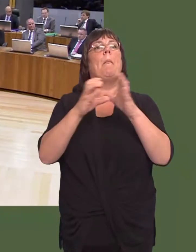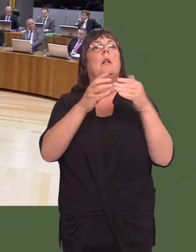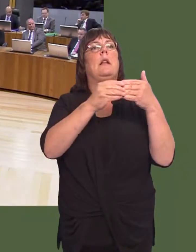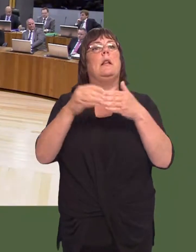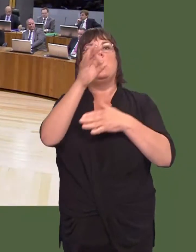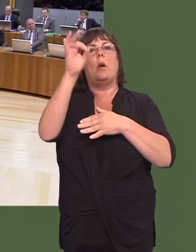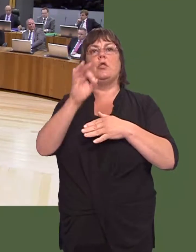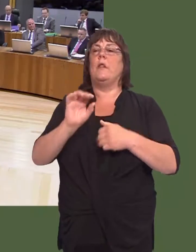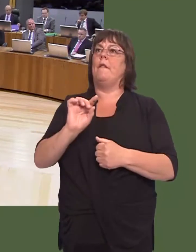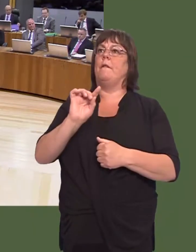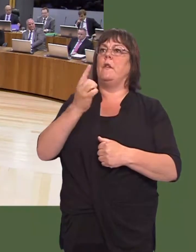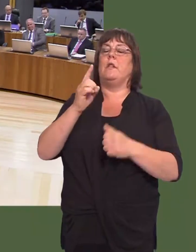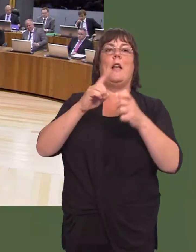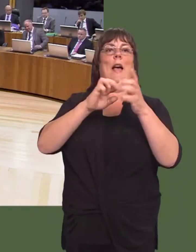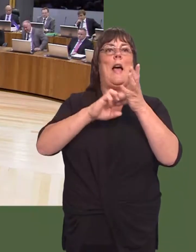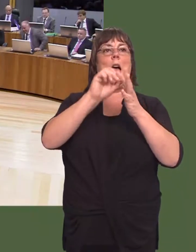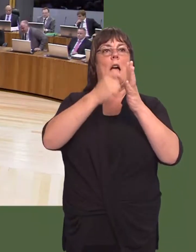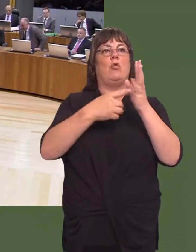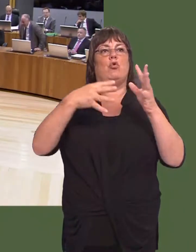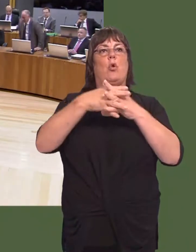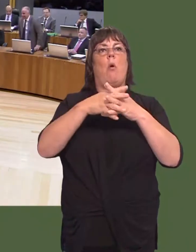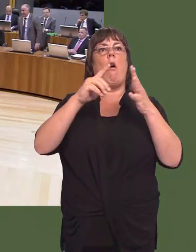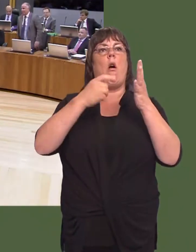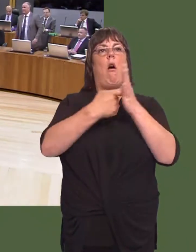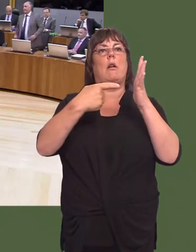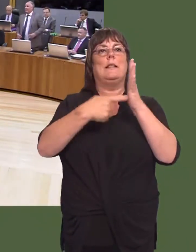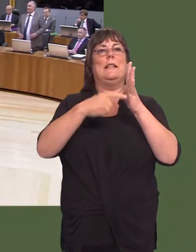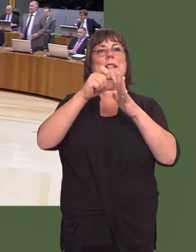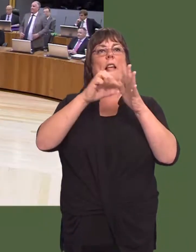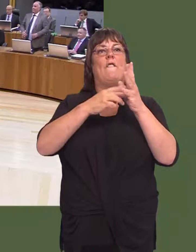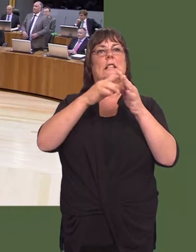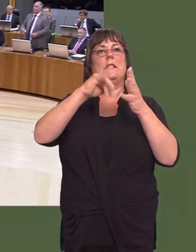Arweinydd yr wrthblaid, Andrew R.T. Davies. Andrew R.T. Davies: Thank you, Presiding Officer.